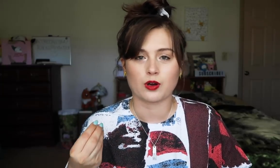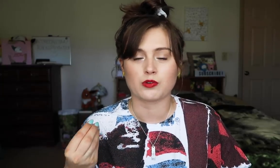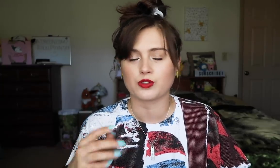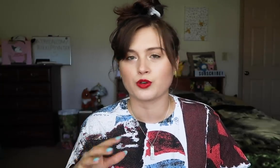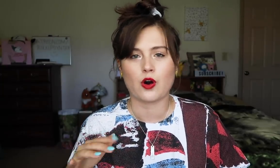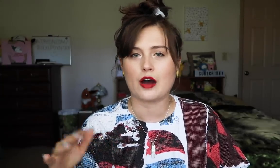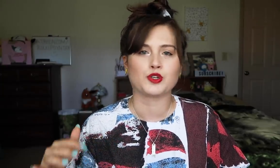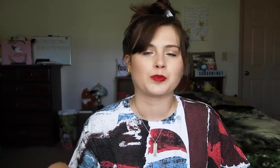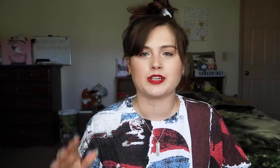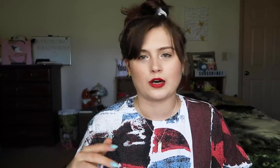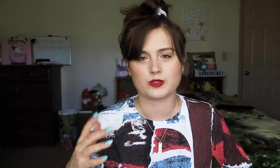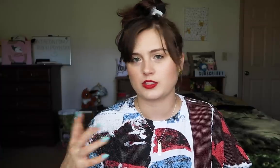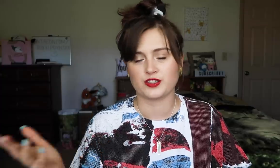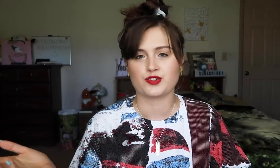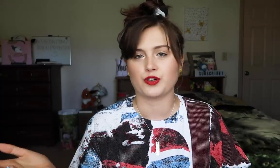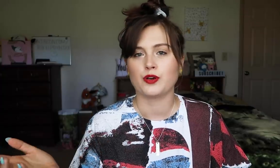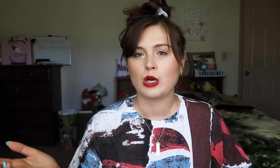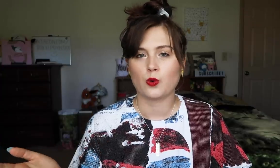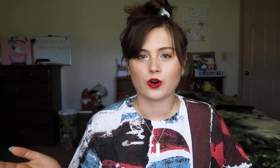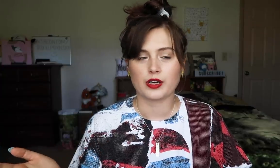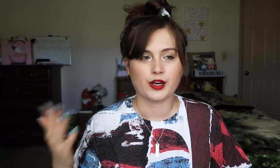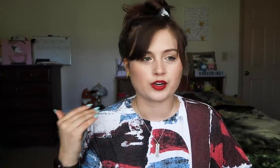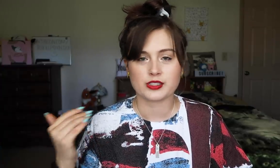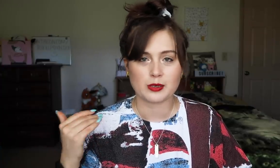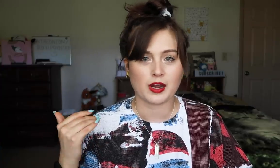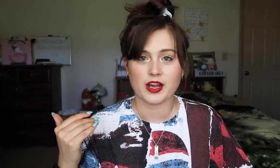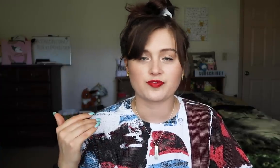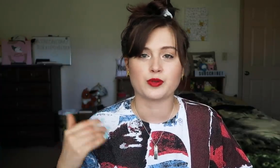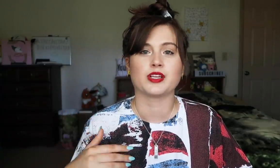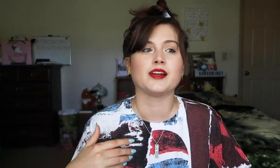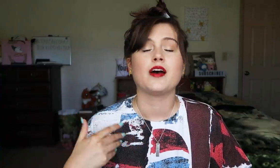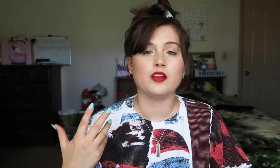So, I'll google how to pronounce insert word here, stick my headphones in